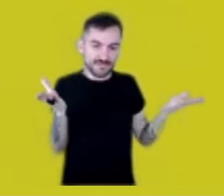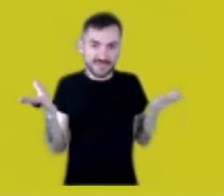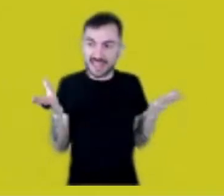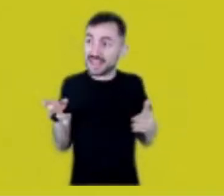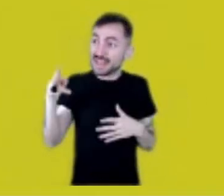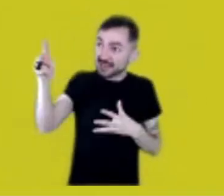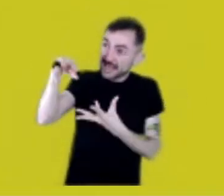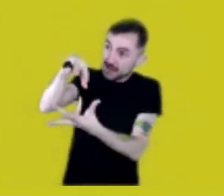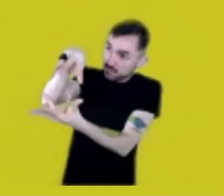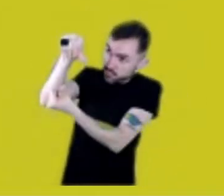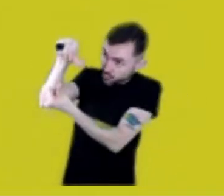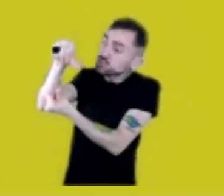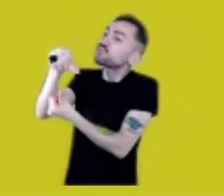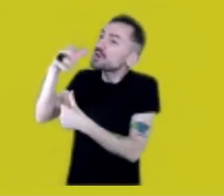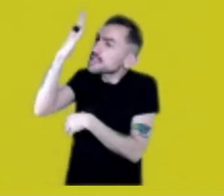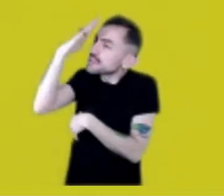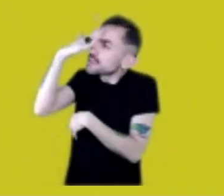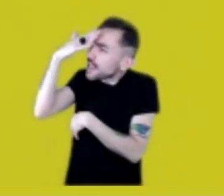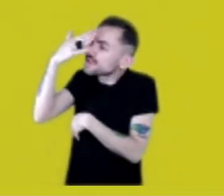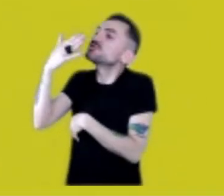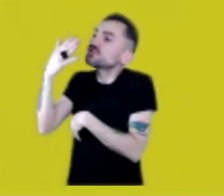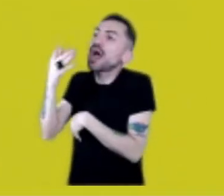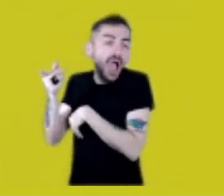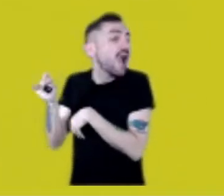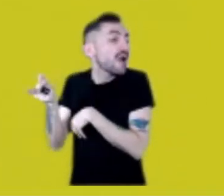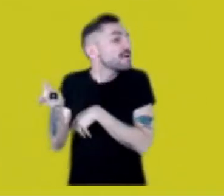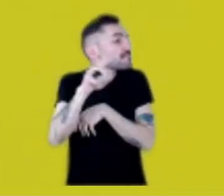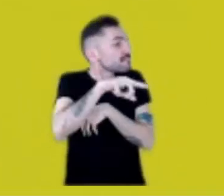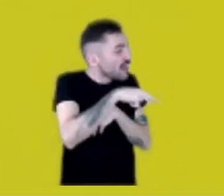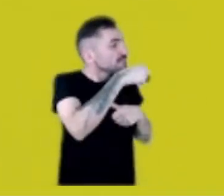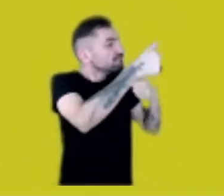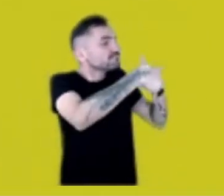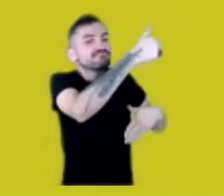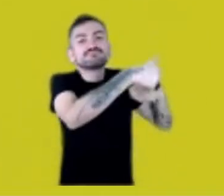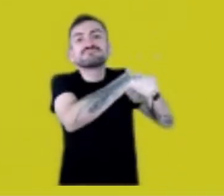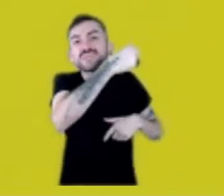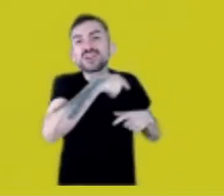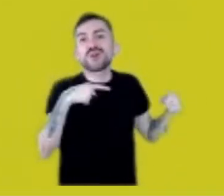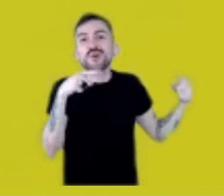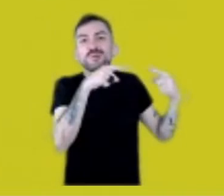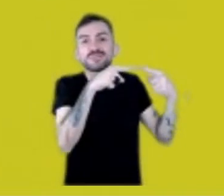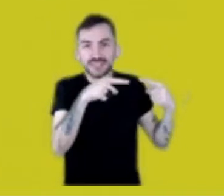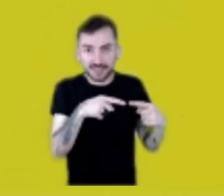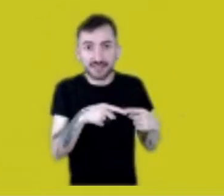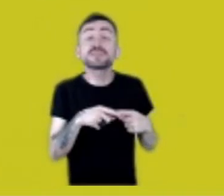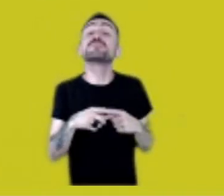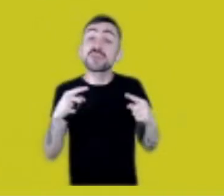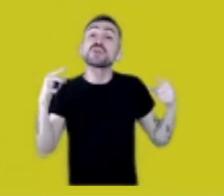what we need to know.” That has to do with the matter of knowledge,